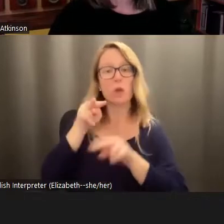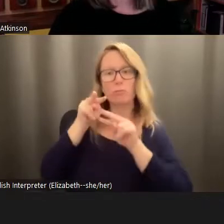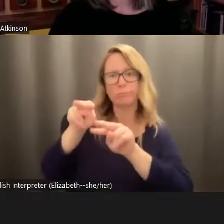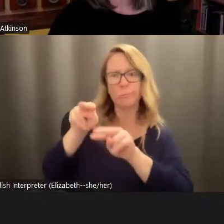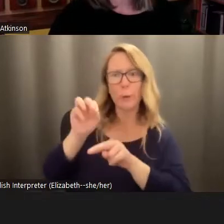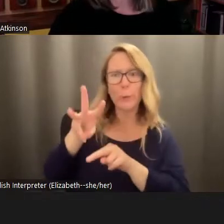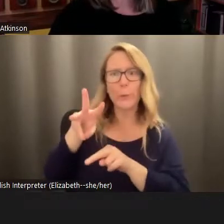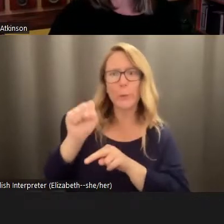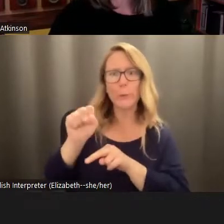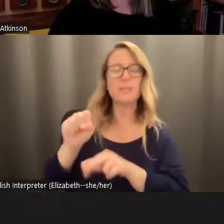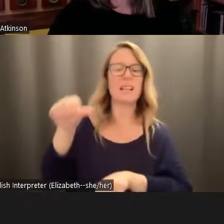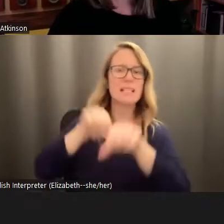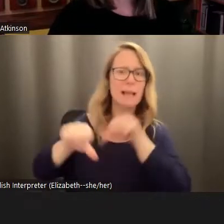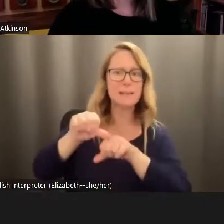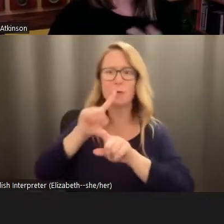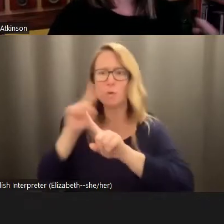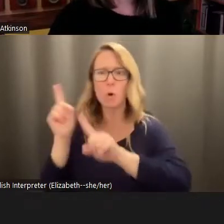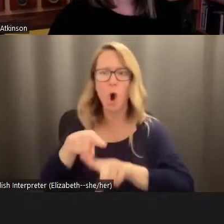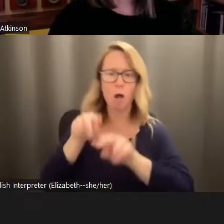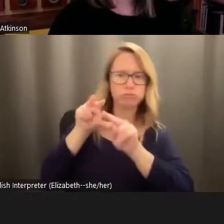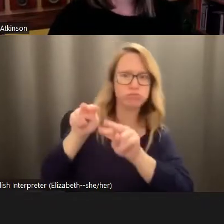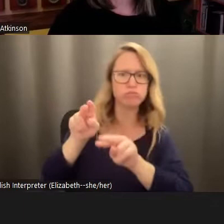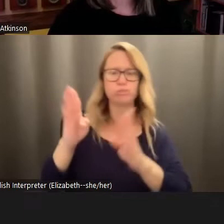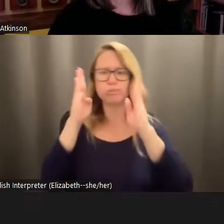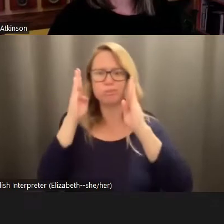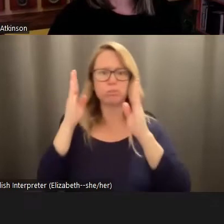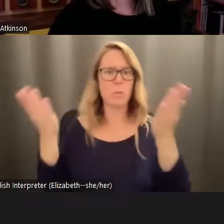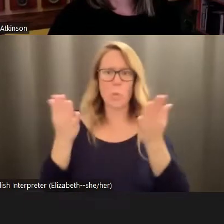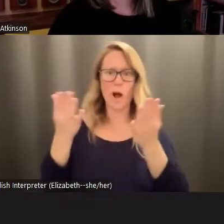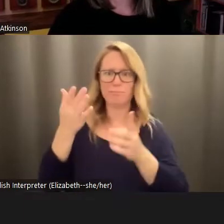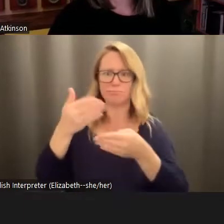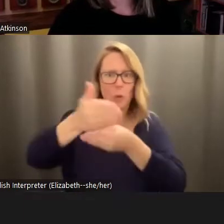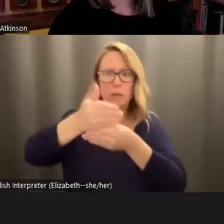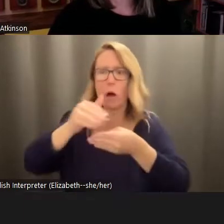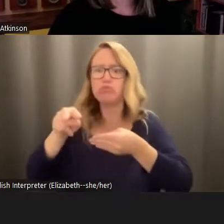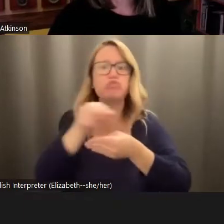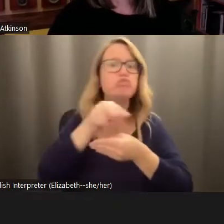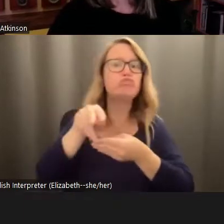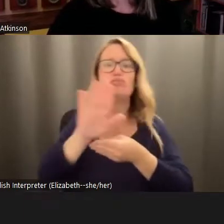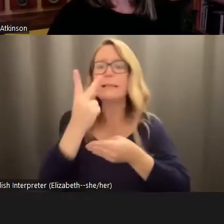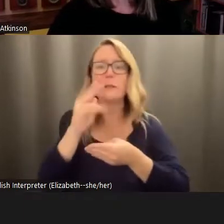scientific reports, or just pay attention to what's right outside your window and your local community, you can get